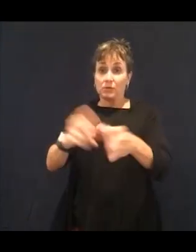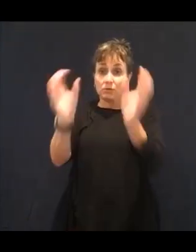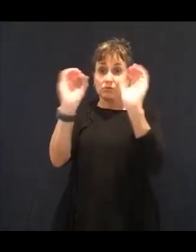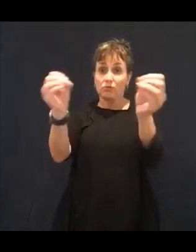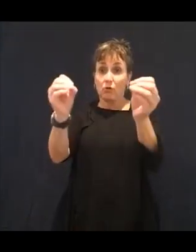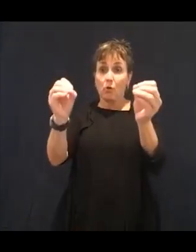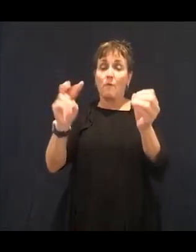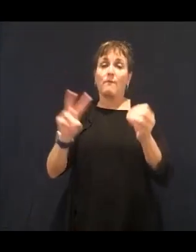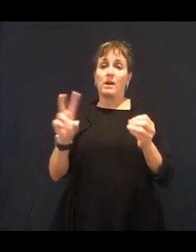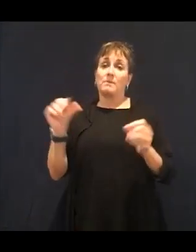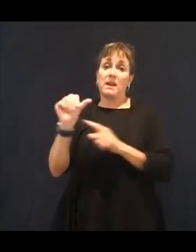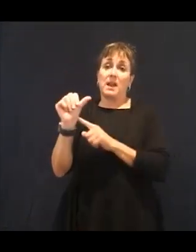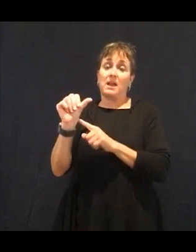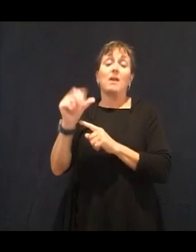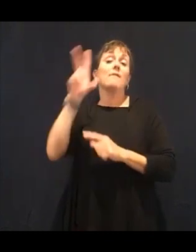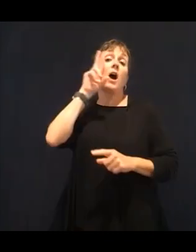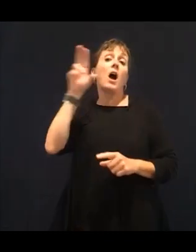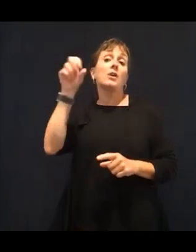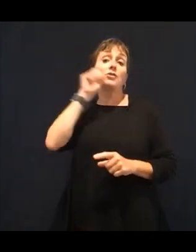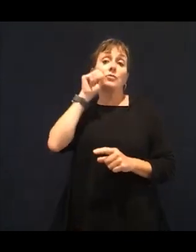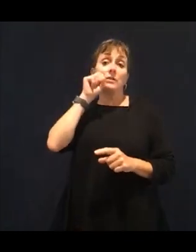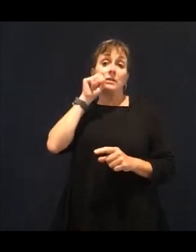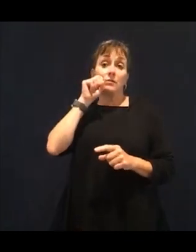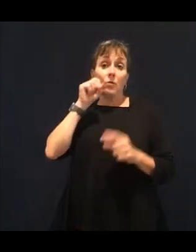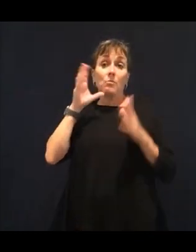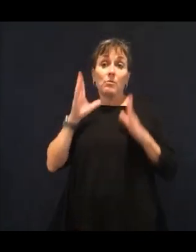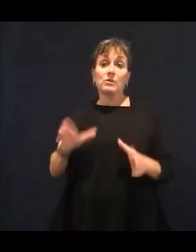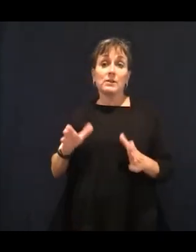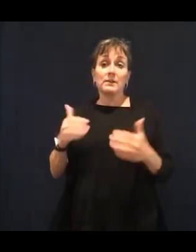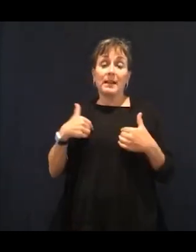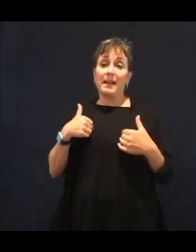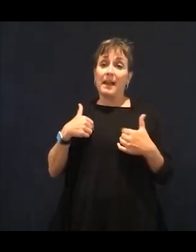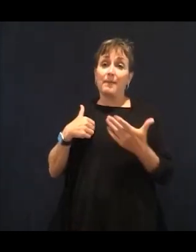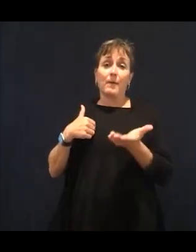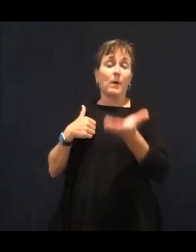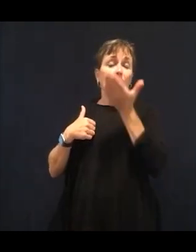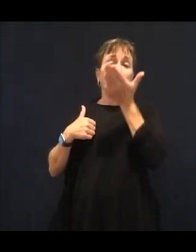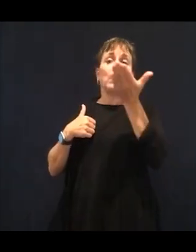holds on to very little of it or it makes very little of it. And